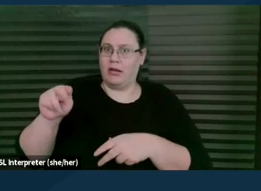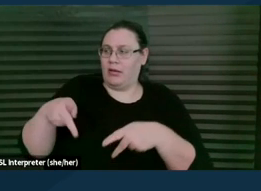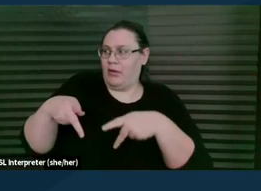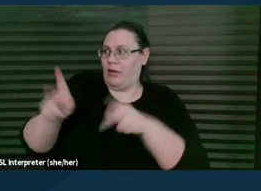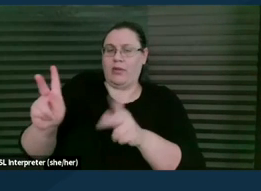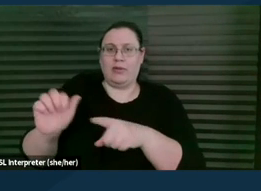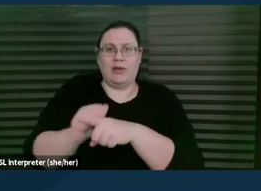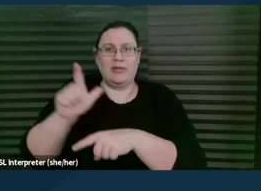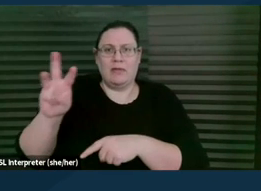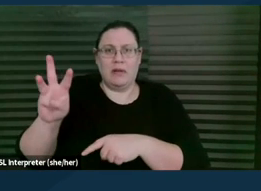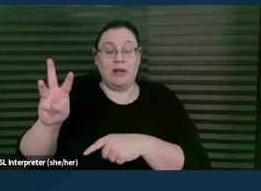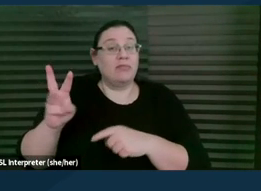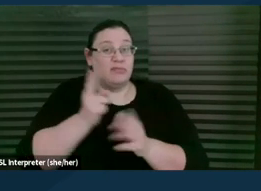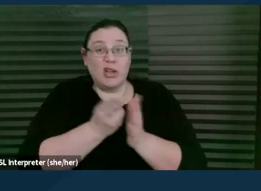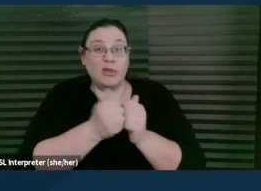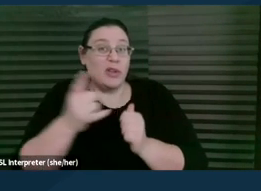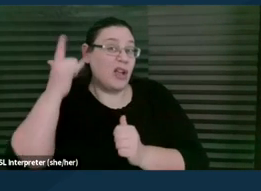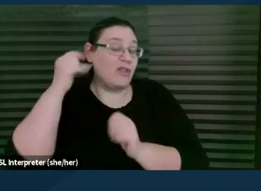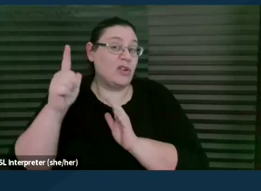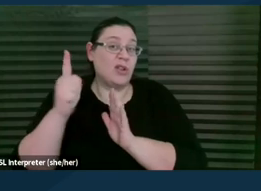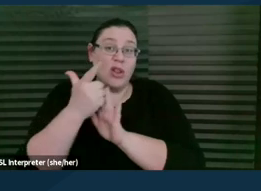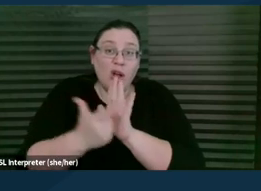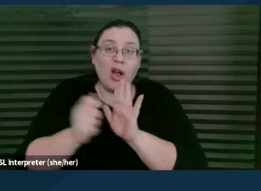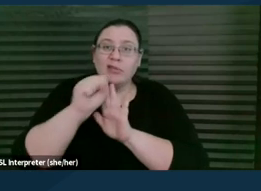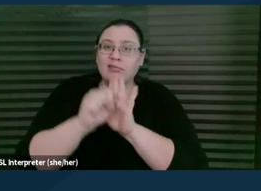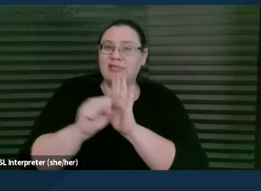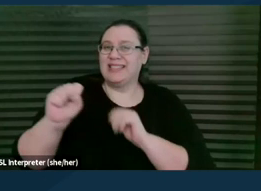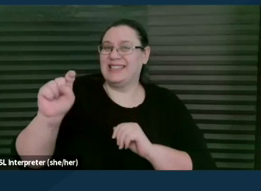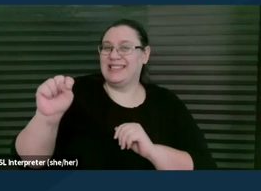California law and statutes aren't the most helpful. They define,